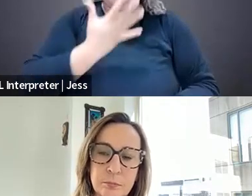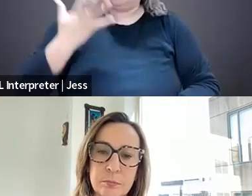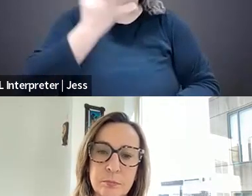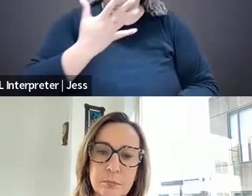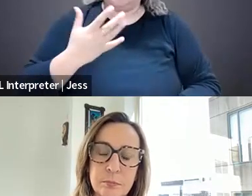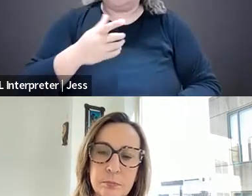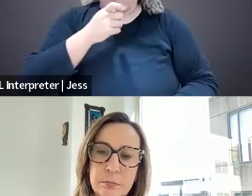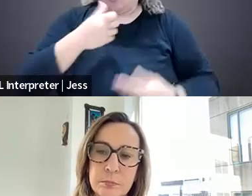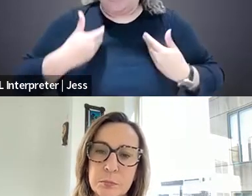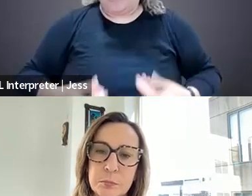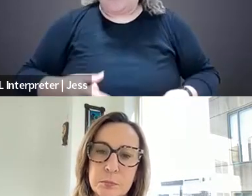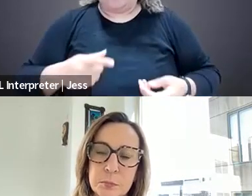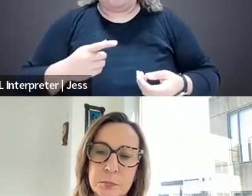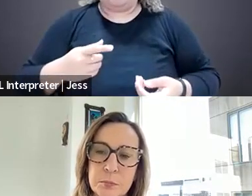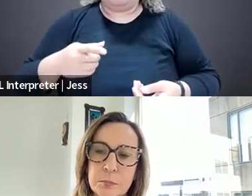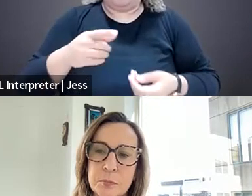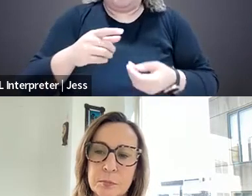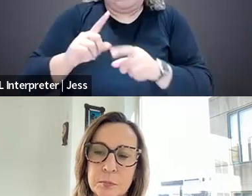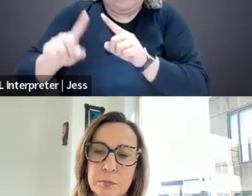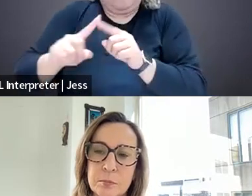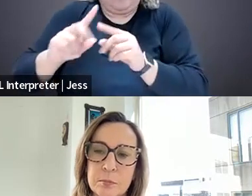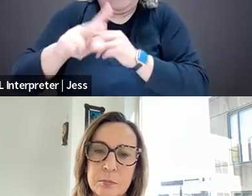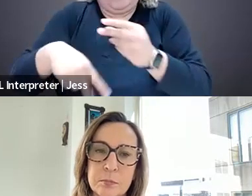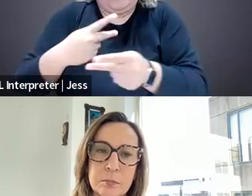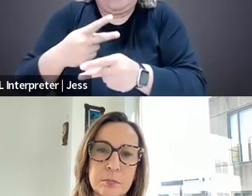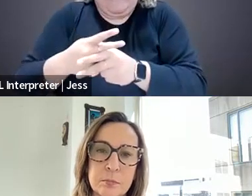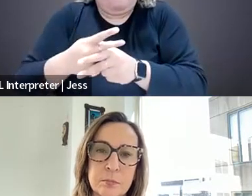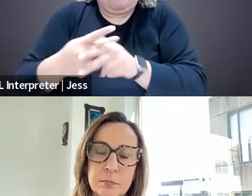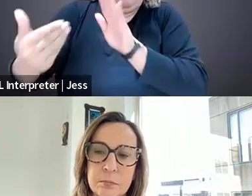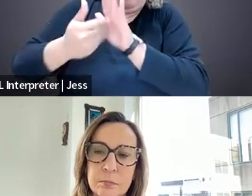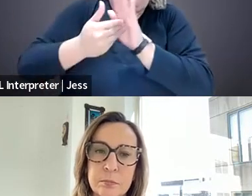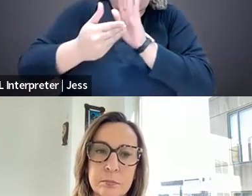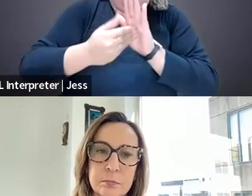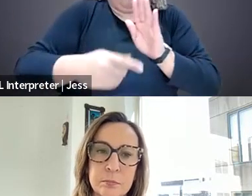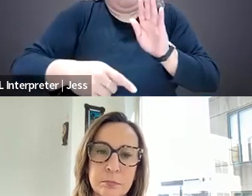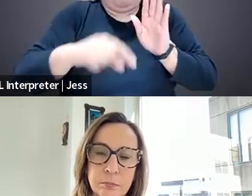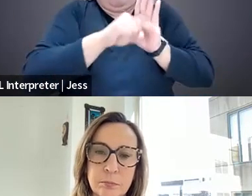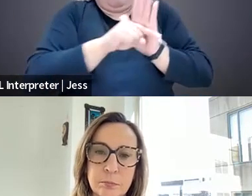the types of smearing campaigns. Wow, people get very creative when it comes to that.